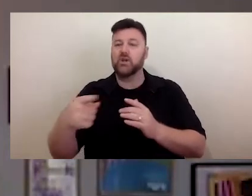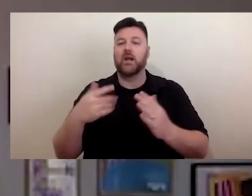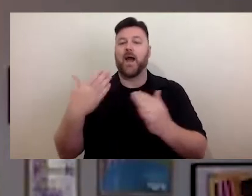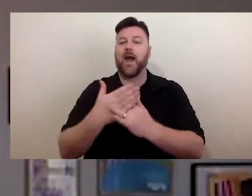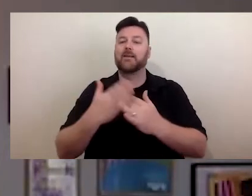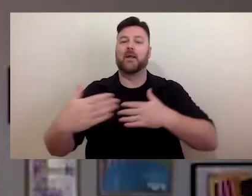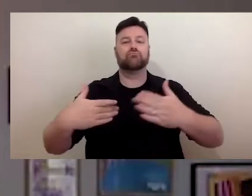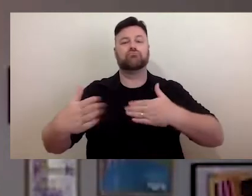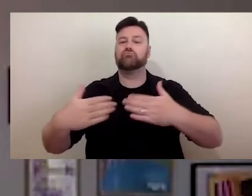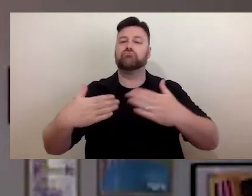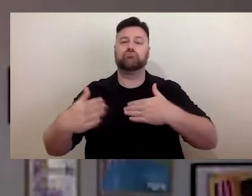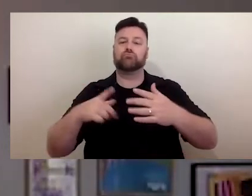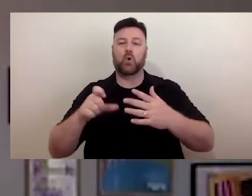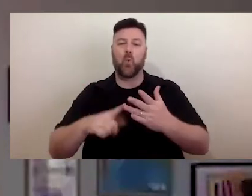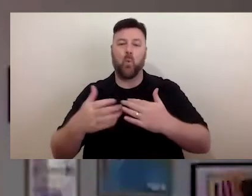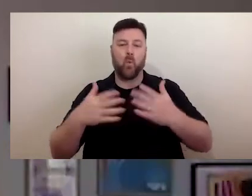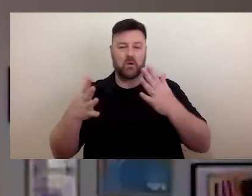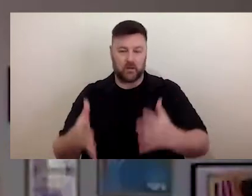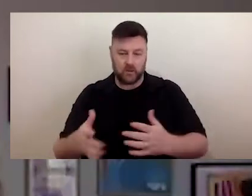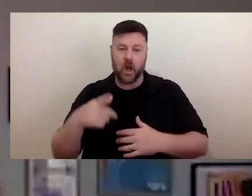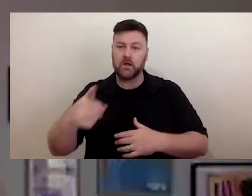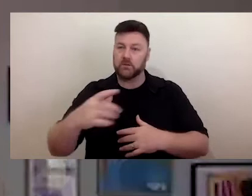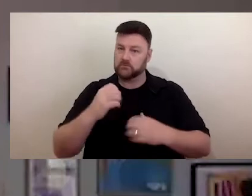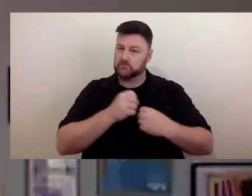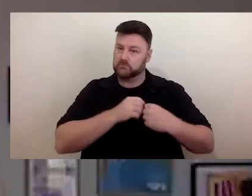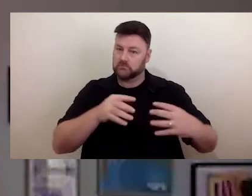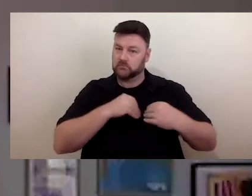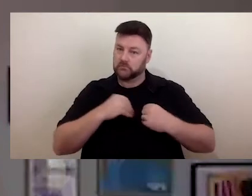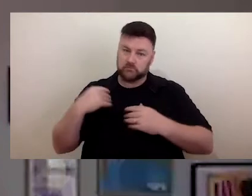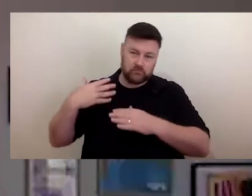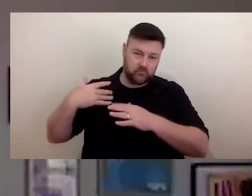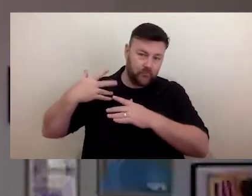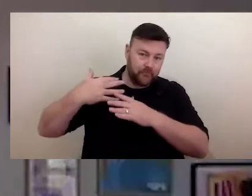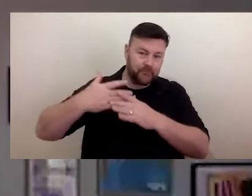Jody is a long-time patron of the arts herself, particularly theatre and dance, and herself has been involved